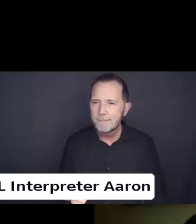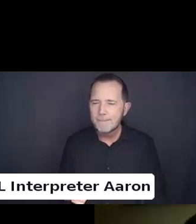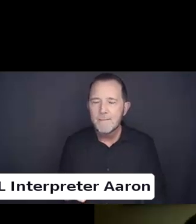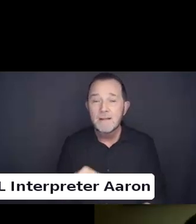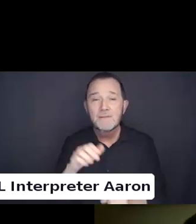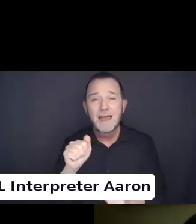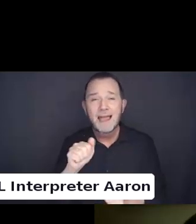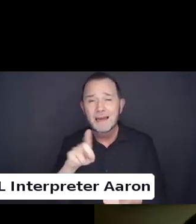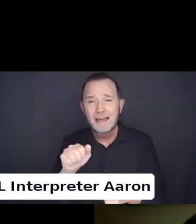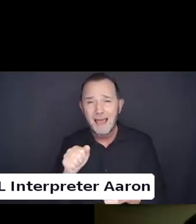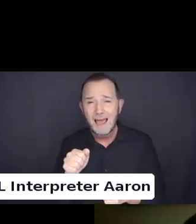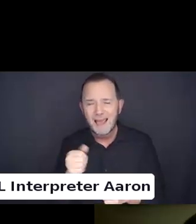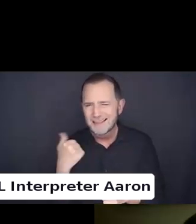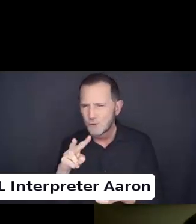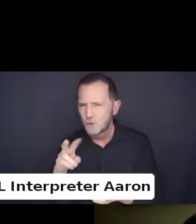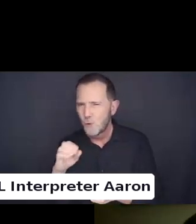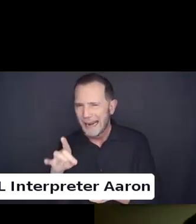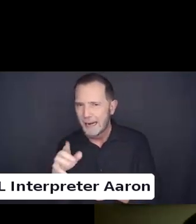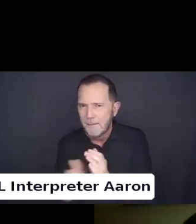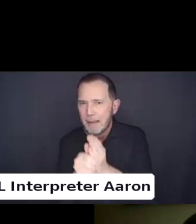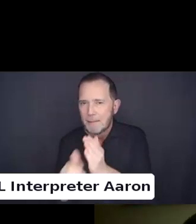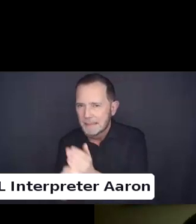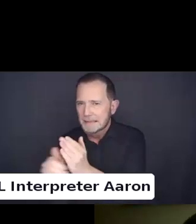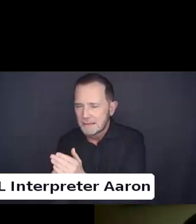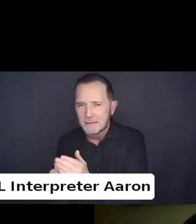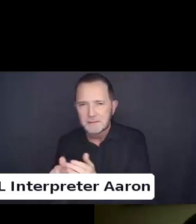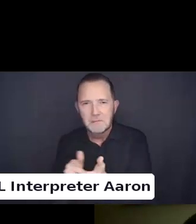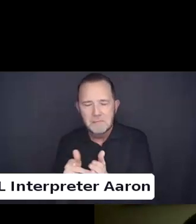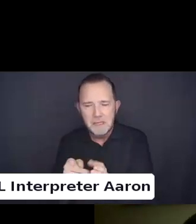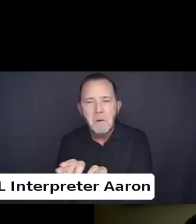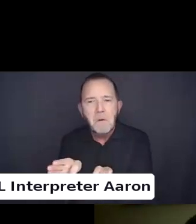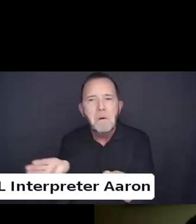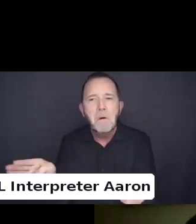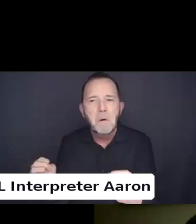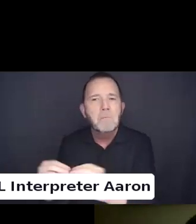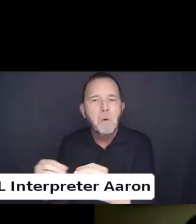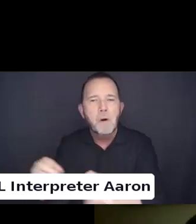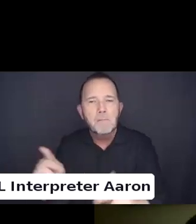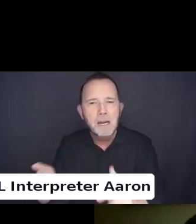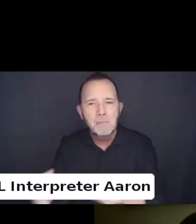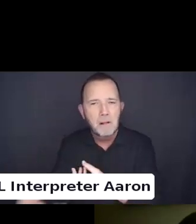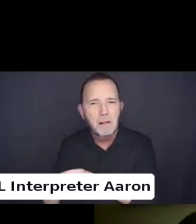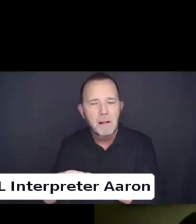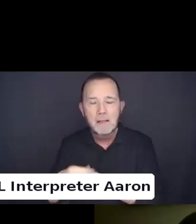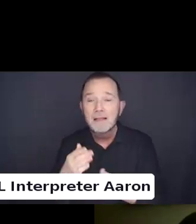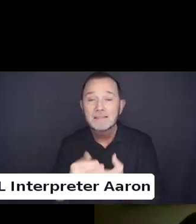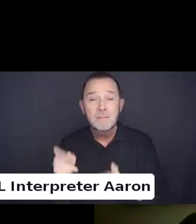More people will be included. I think specifically people with non-apparent disabilities.